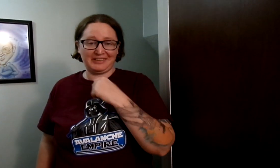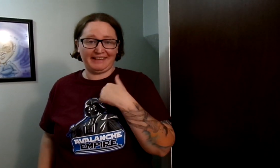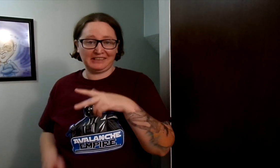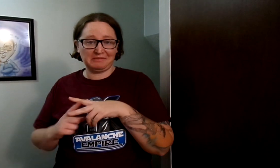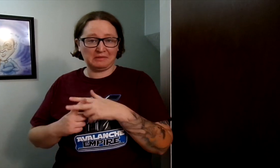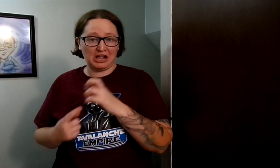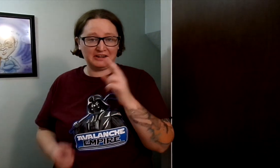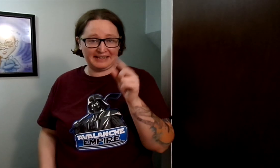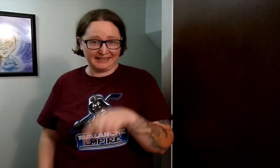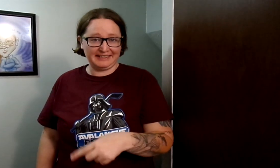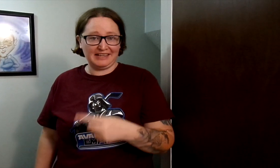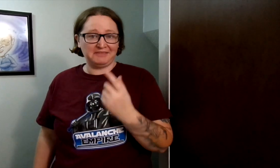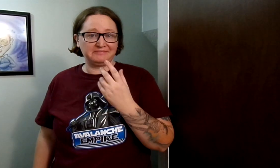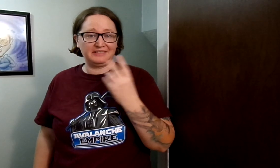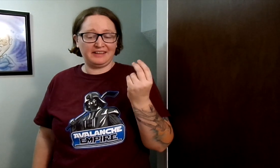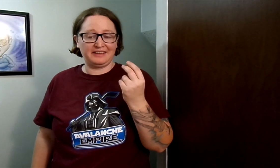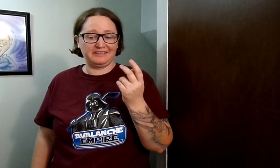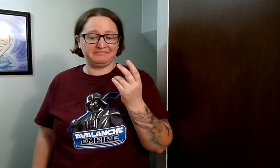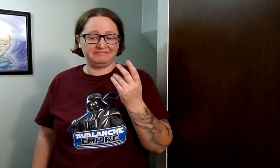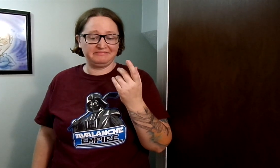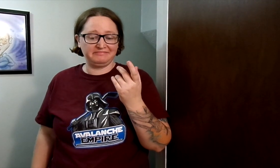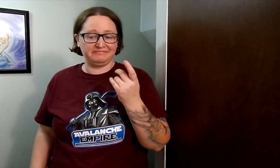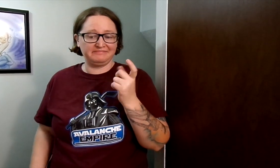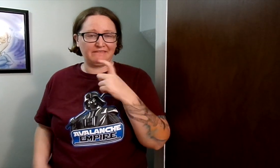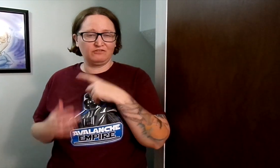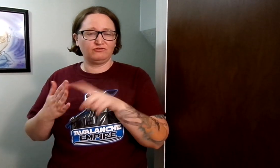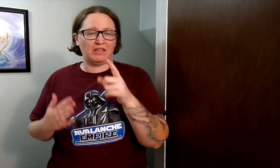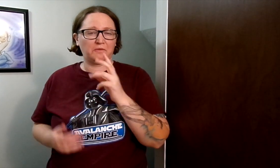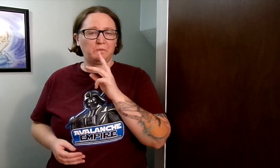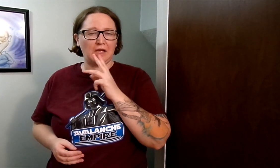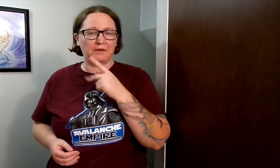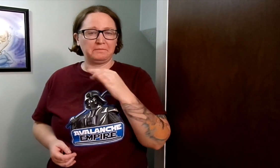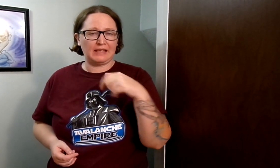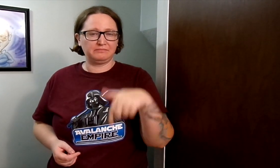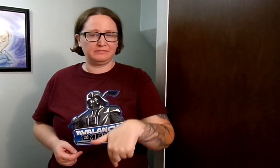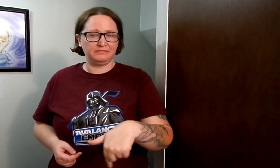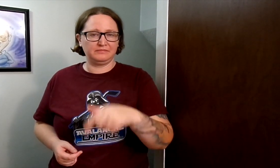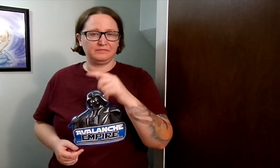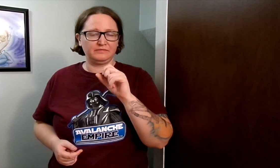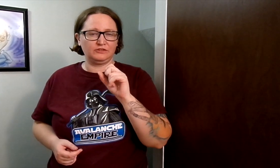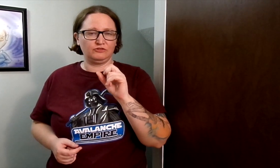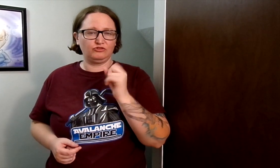[JE] Apparently, when the plumber came, he had to check on the water pipes downstairs.